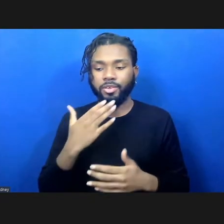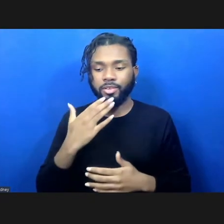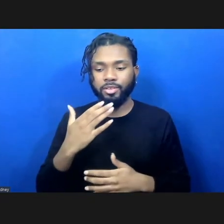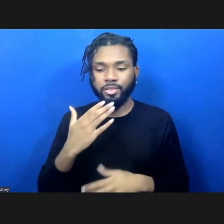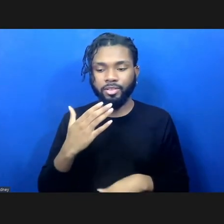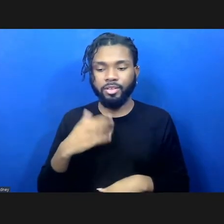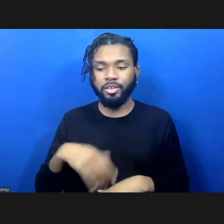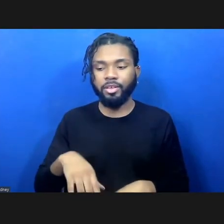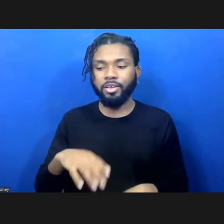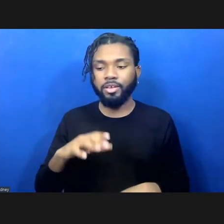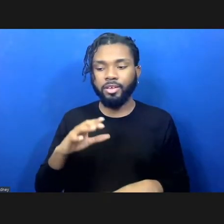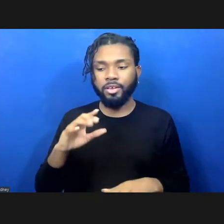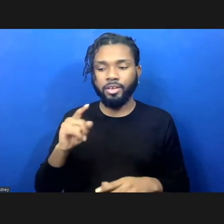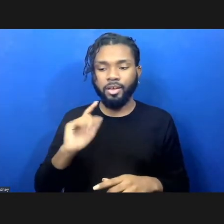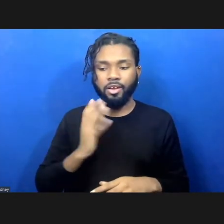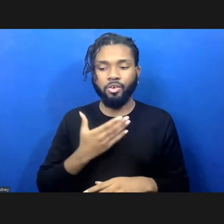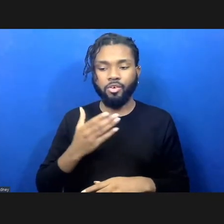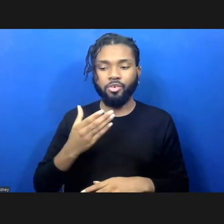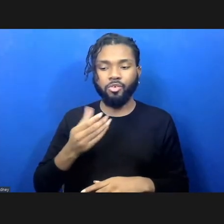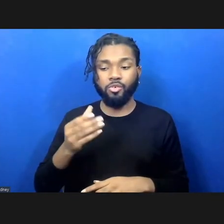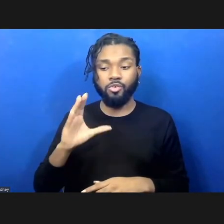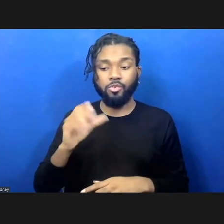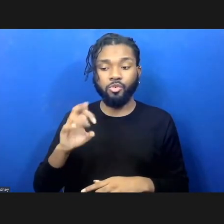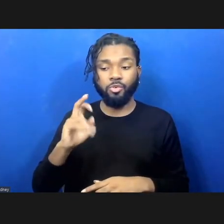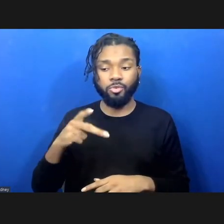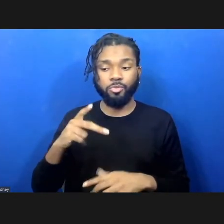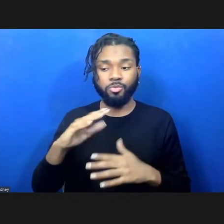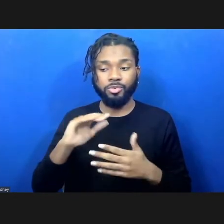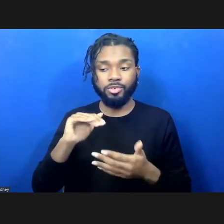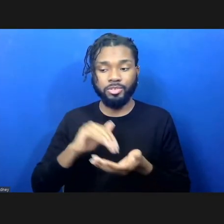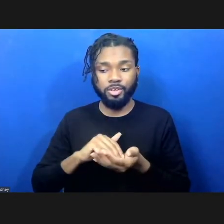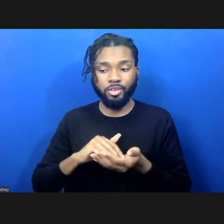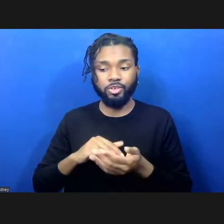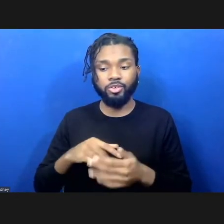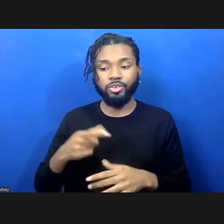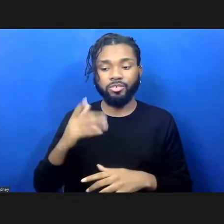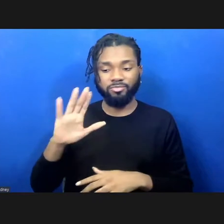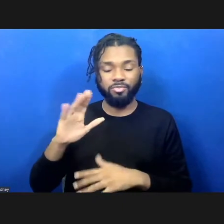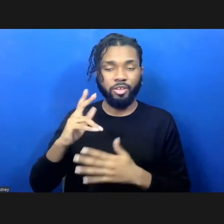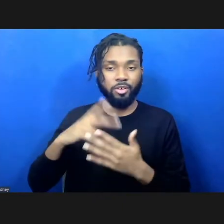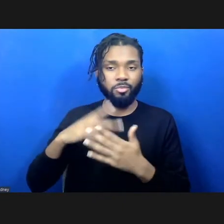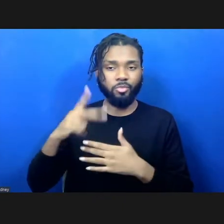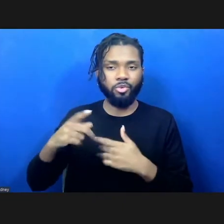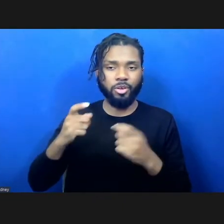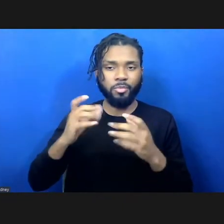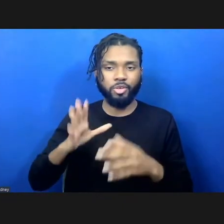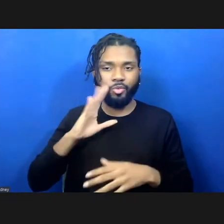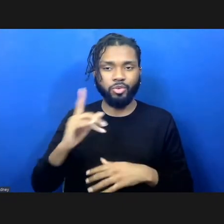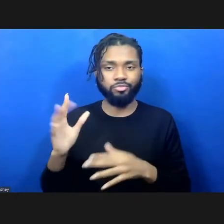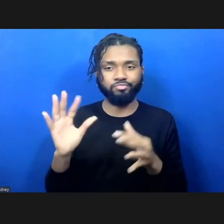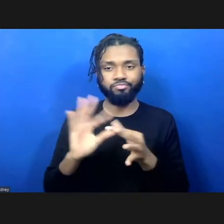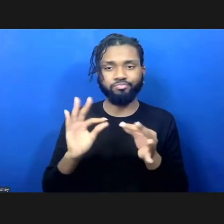Center in Brooklyn, and introduce Zenzele Cooper, their program manager, so she can share a few words.